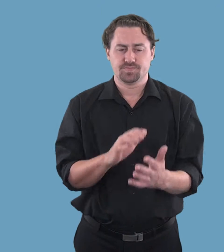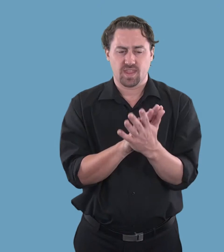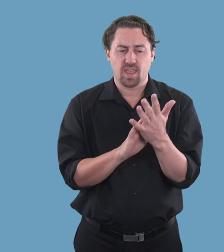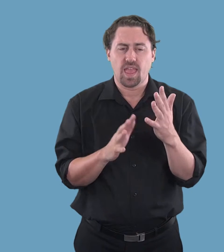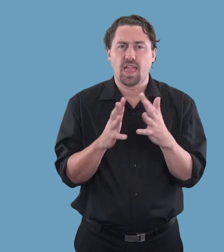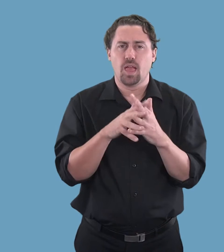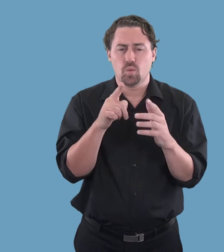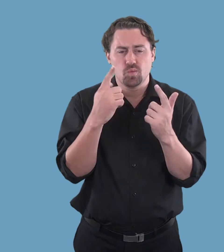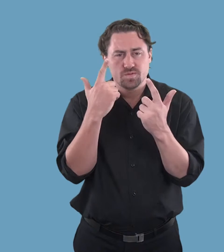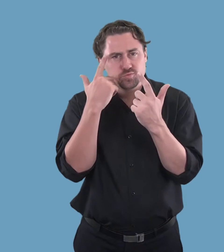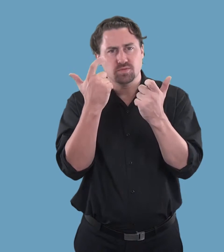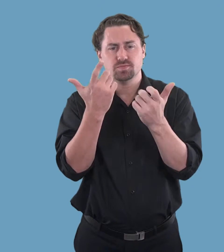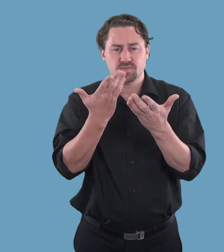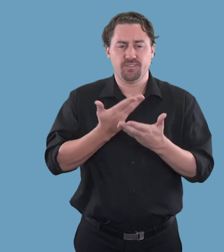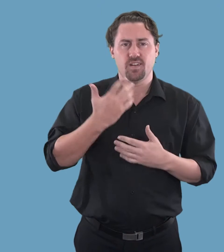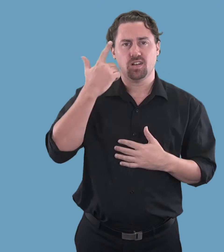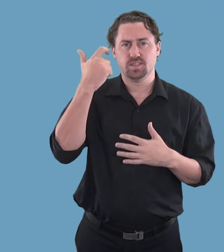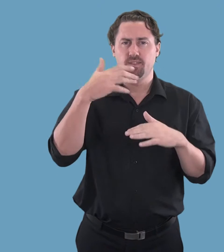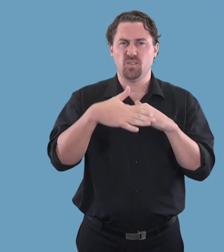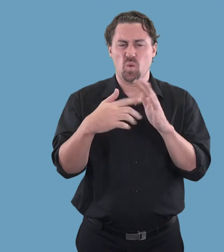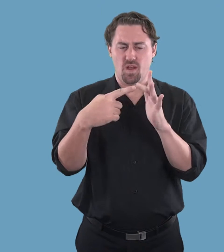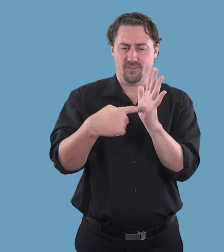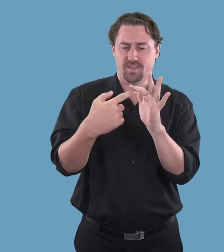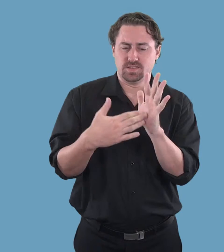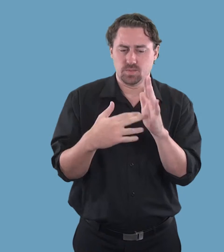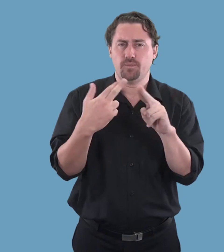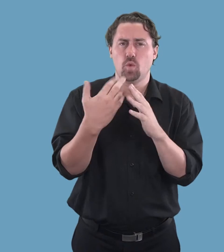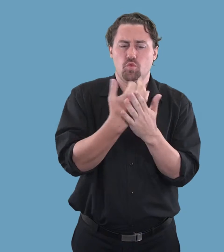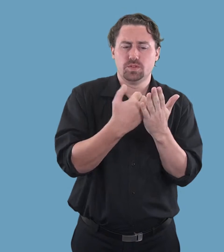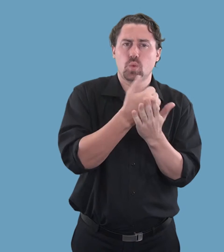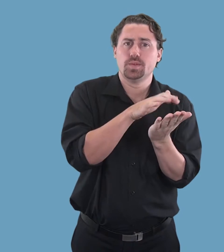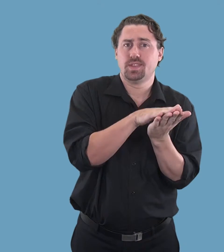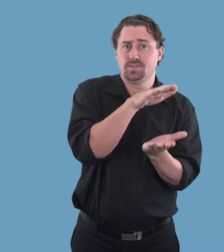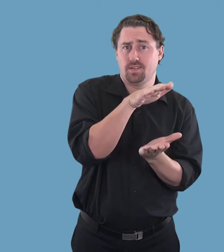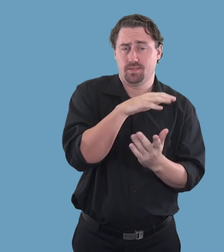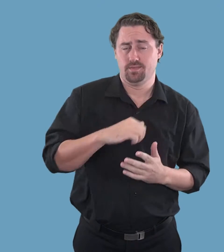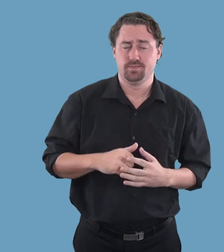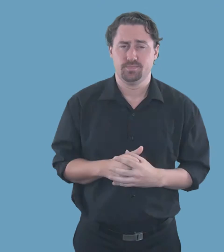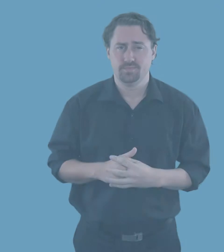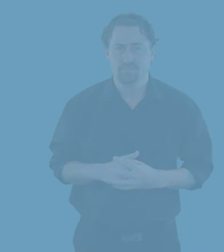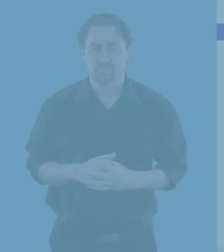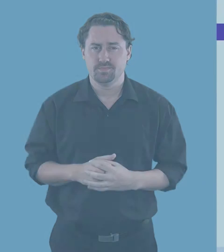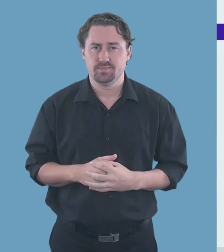How to suggest an item for the Resource Centre